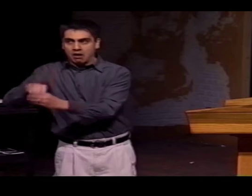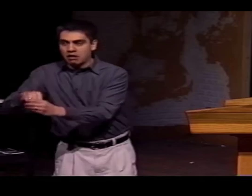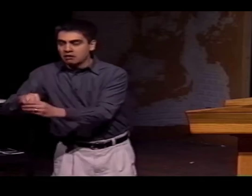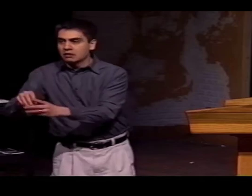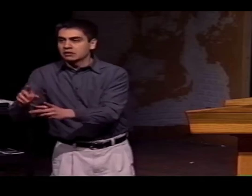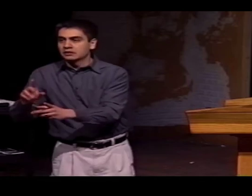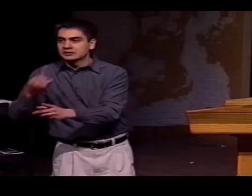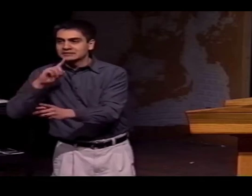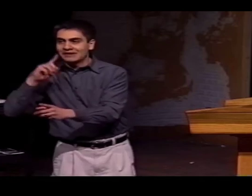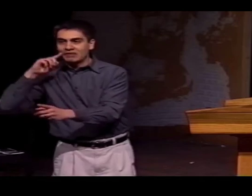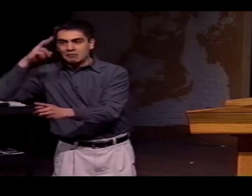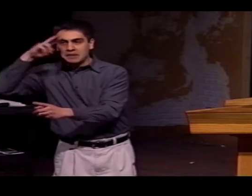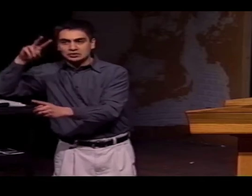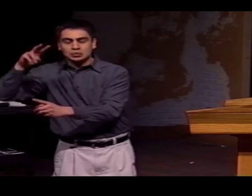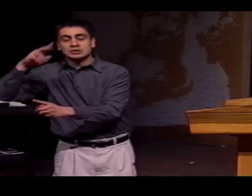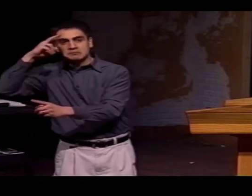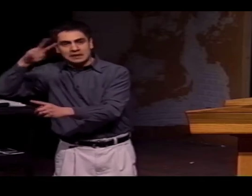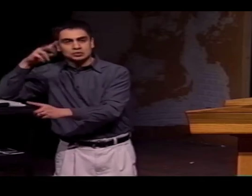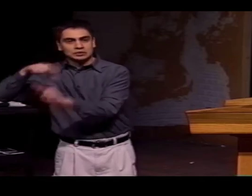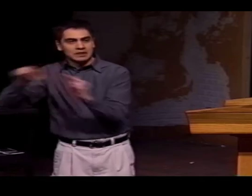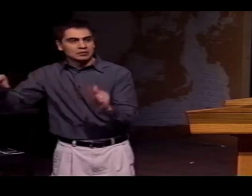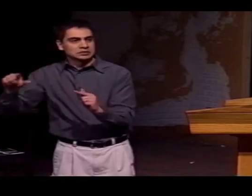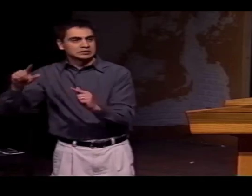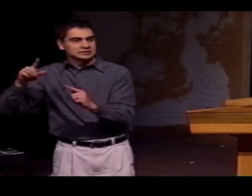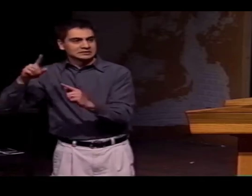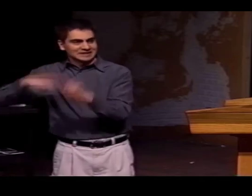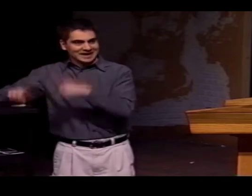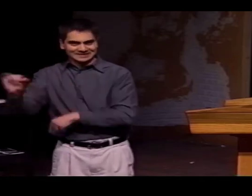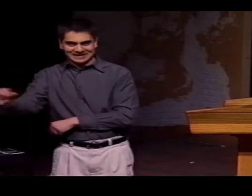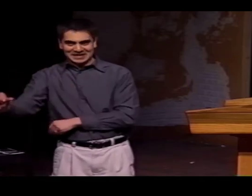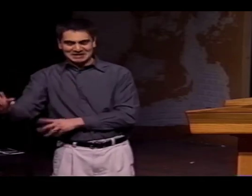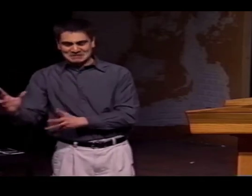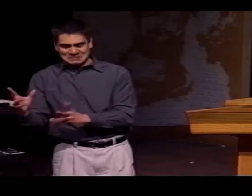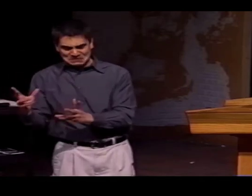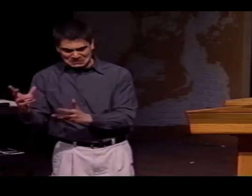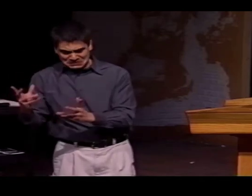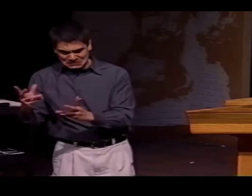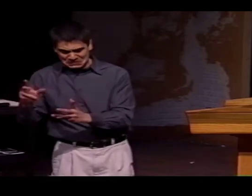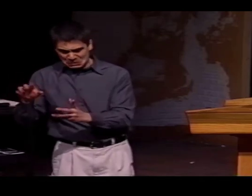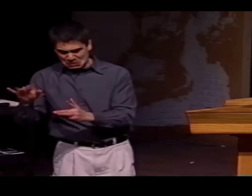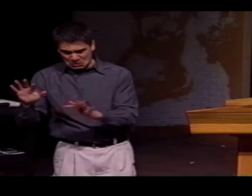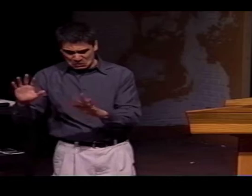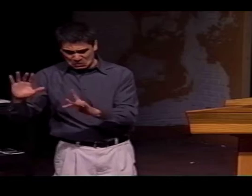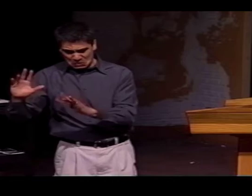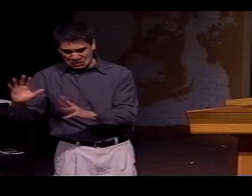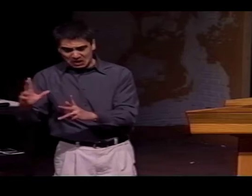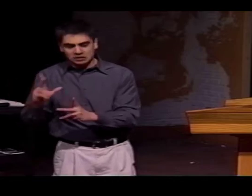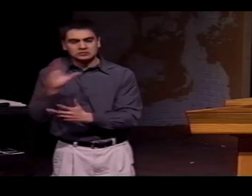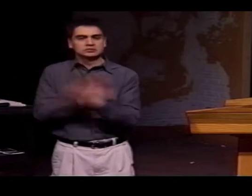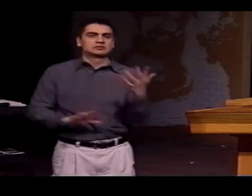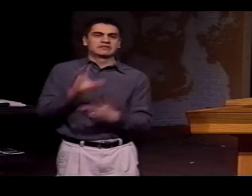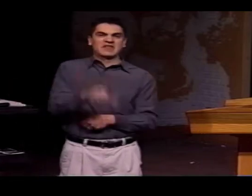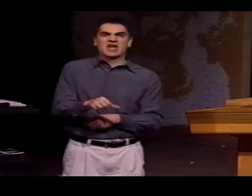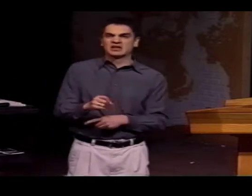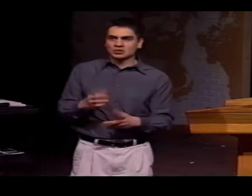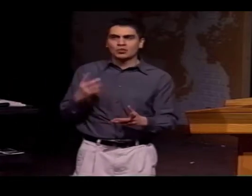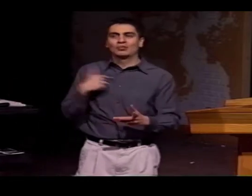THE DEAF STUDENT GENERALLY HAS SPENT TIME IN MEXICO WITH MEXICAN CHILDREN WHO ALSO KNOW LSM, AND SO